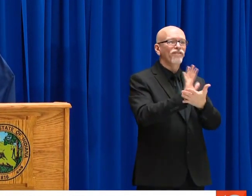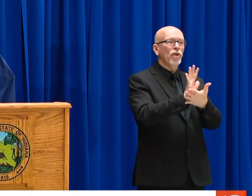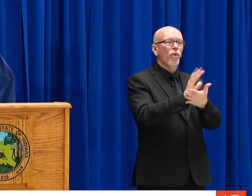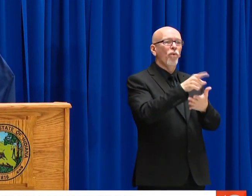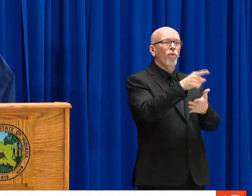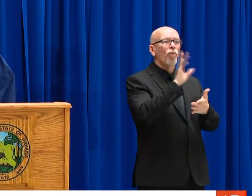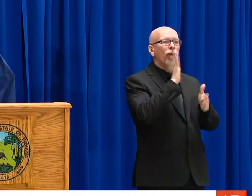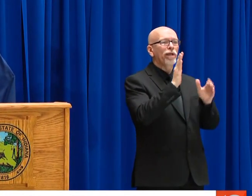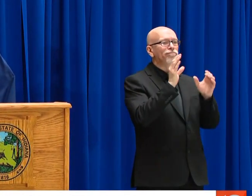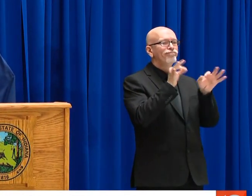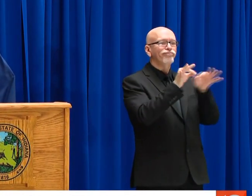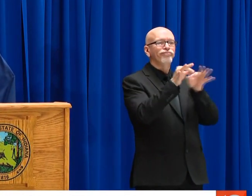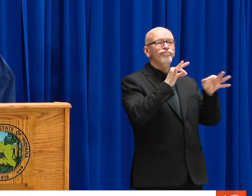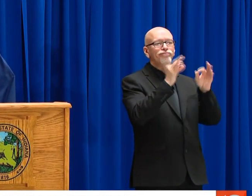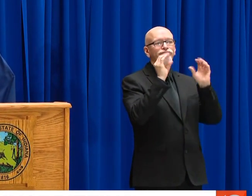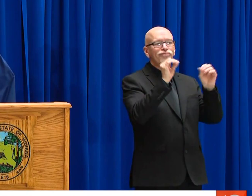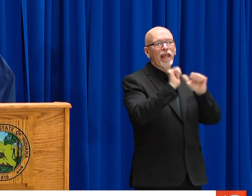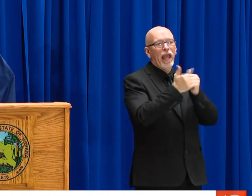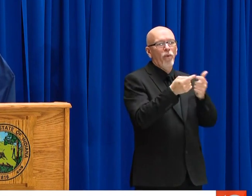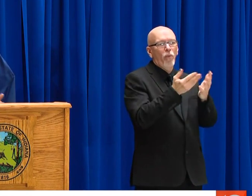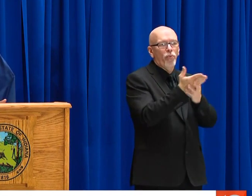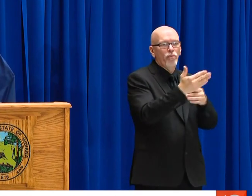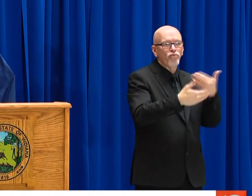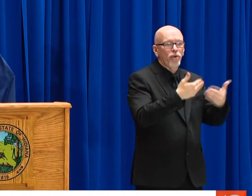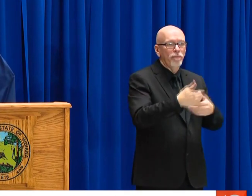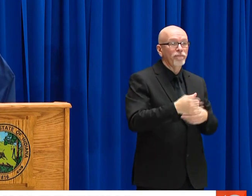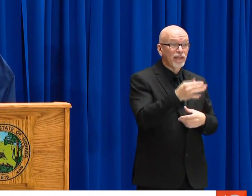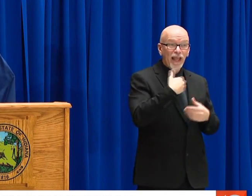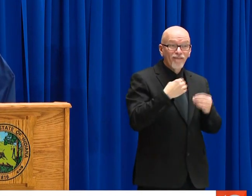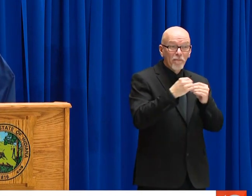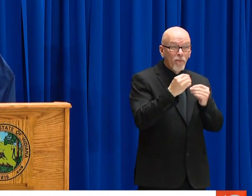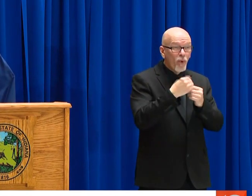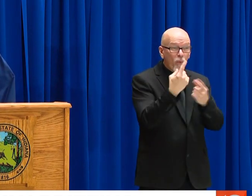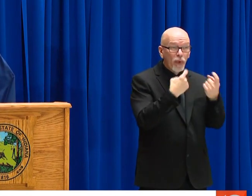QUESTIONS SECTION, THERE'S ACTUALLY AN ONLINE HANDBOOK, AND